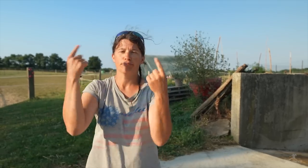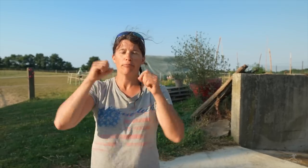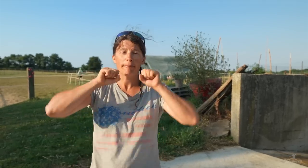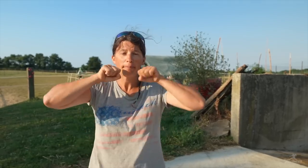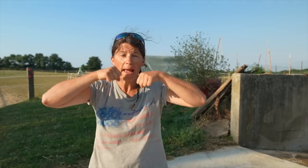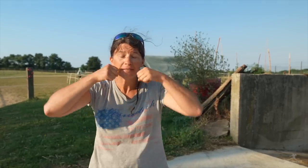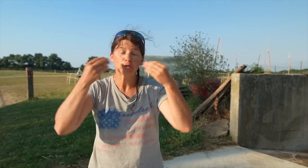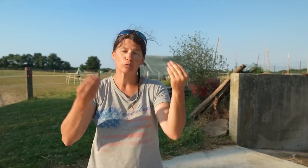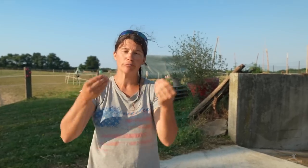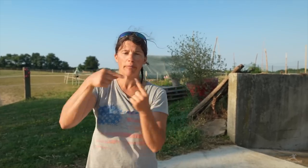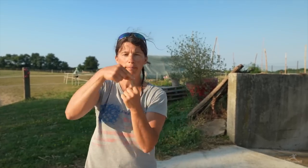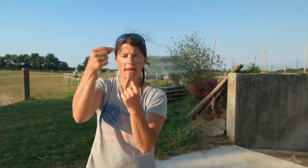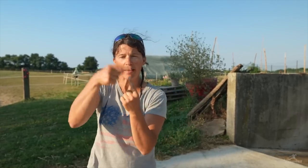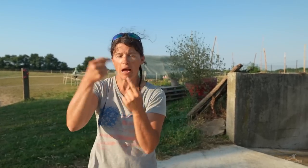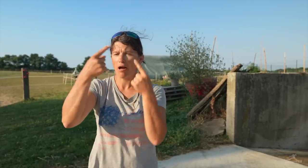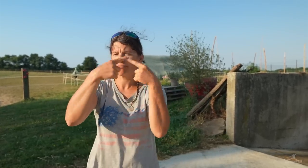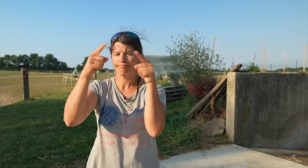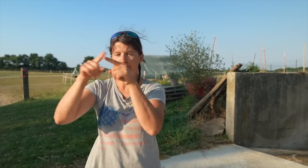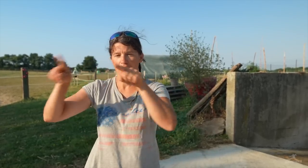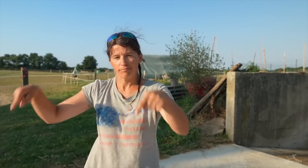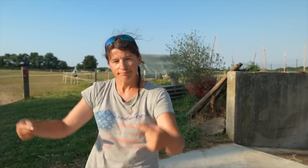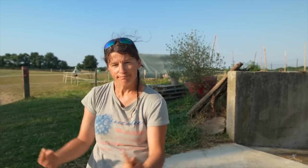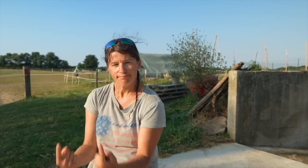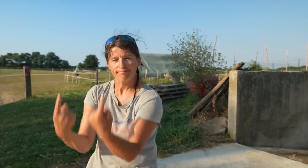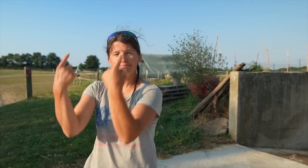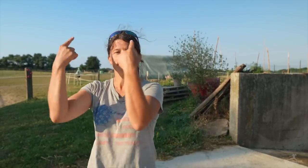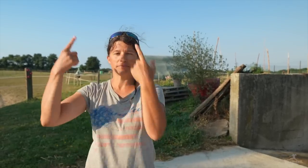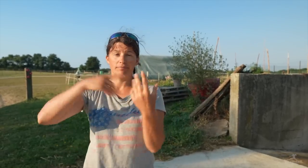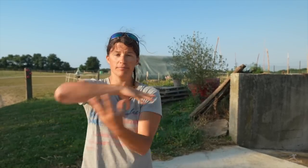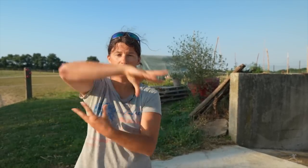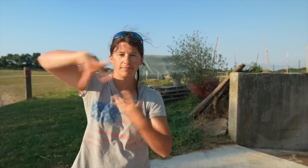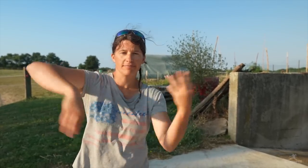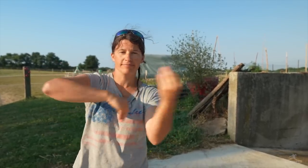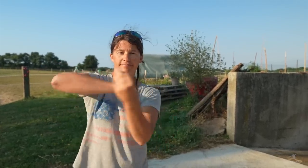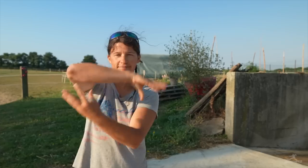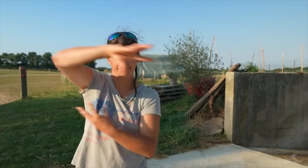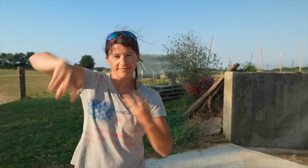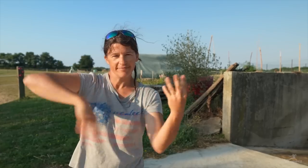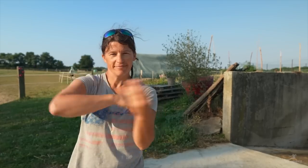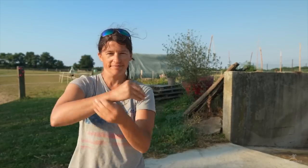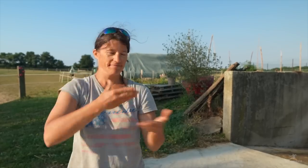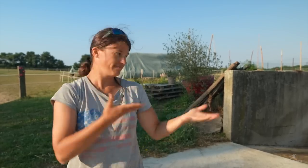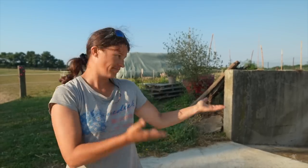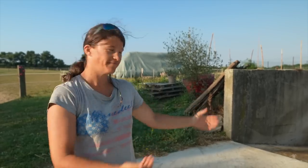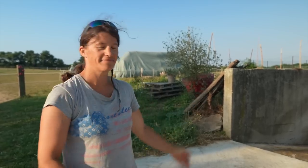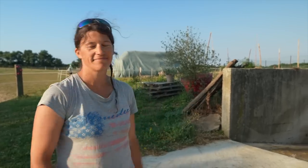corn, wheat, or barley. It’s one big cycle.